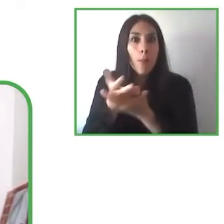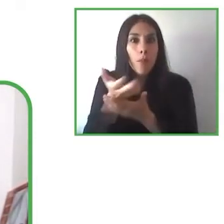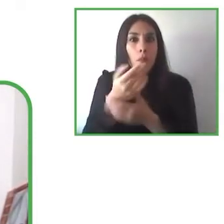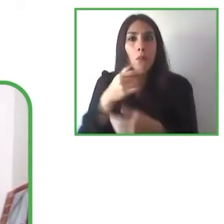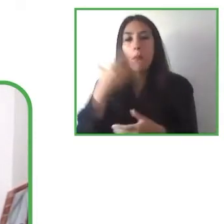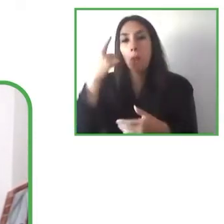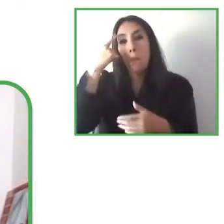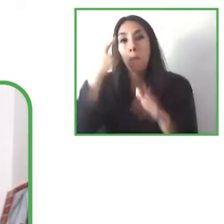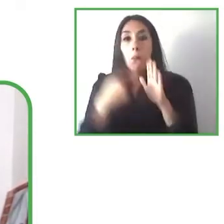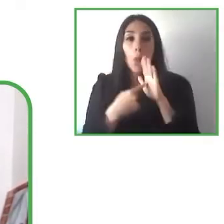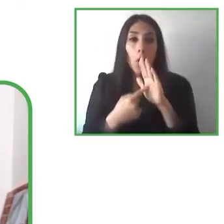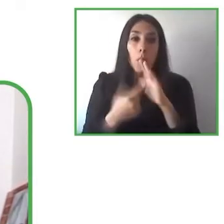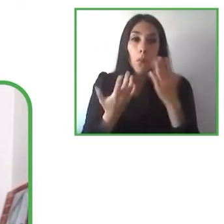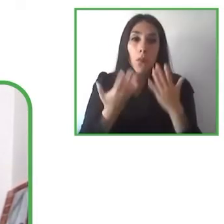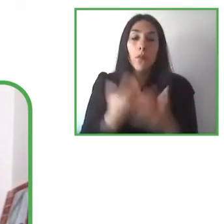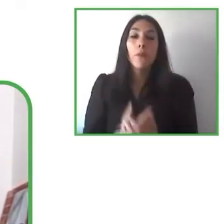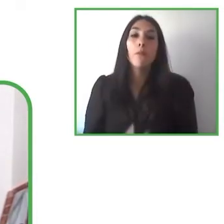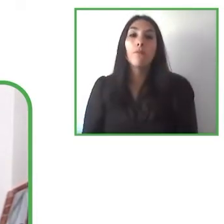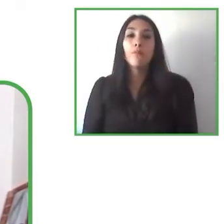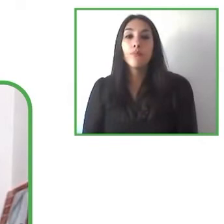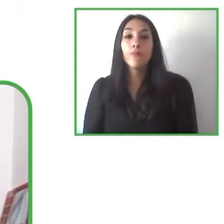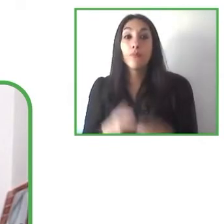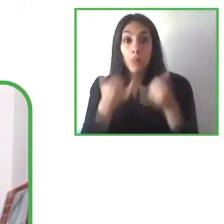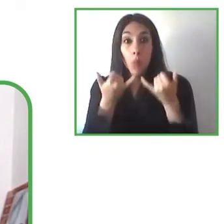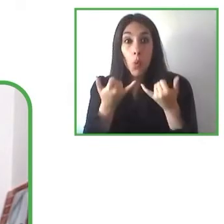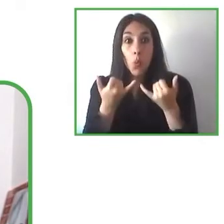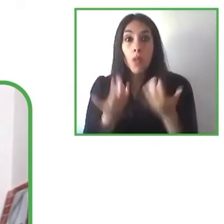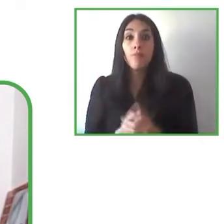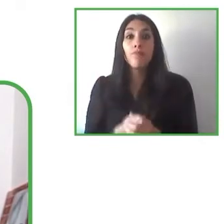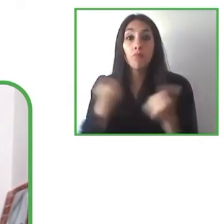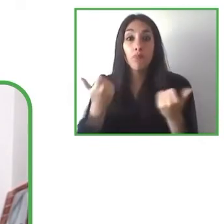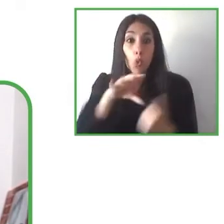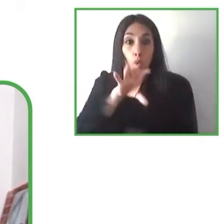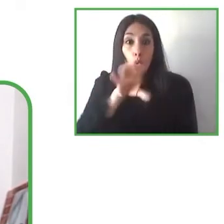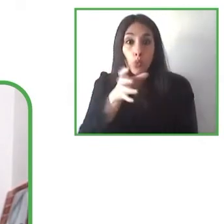replicating these in other contexts and in other countries first we have to